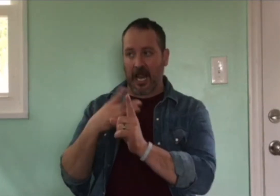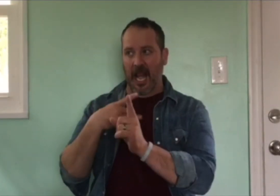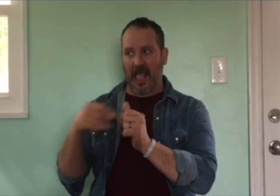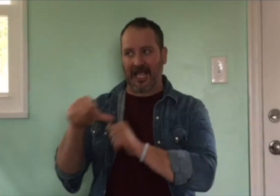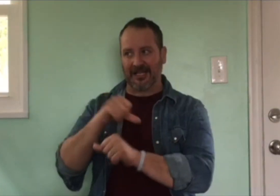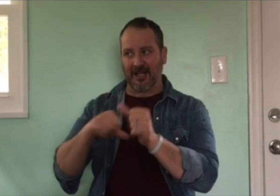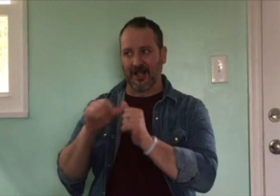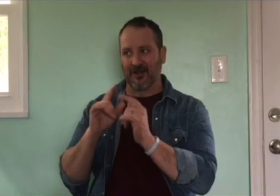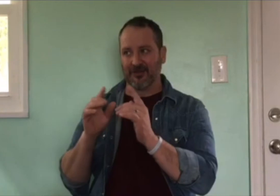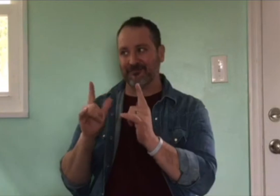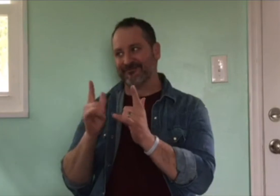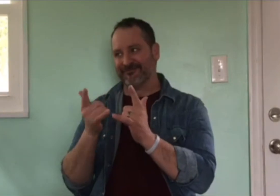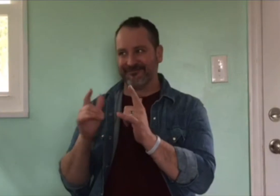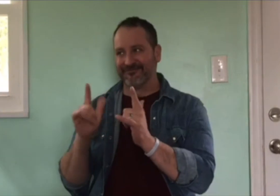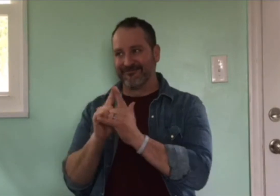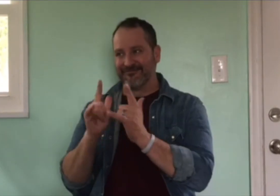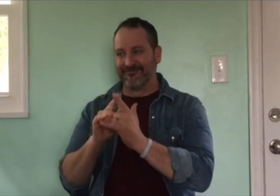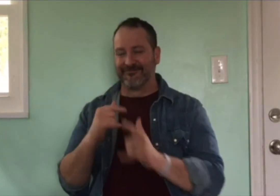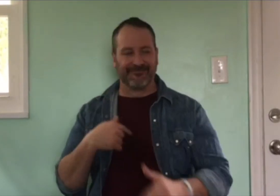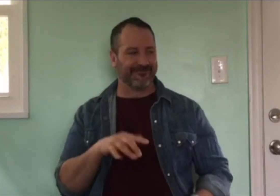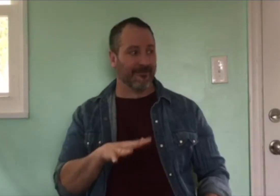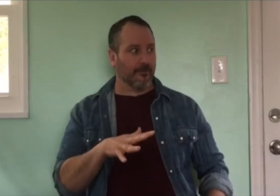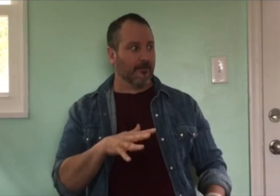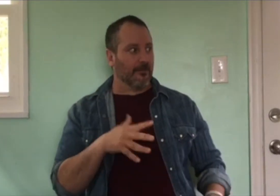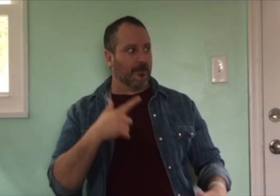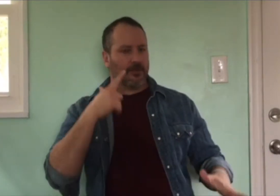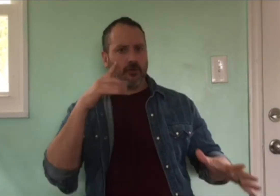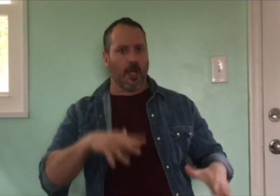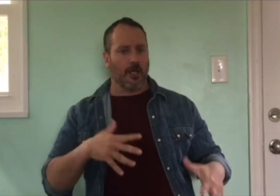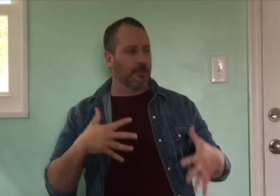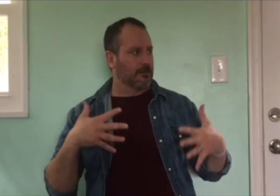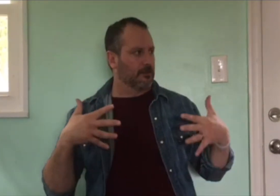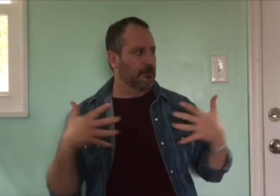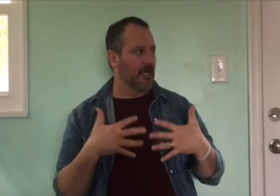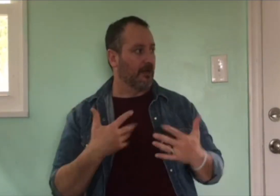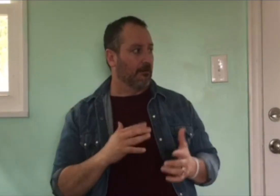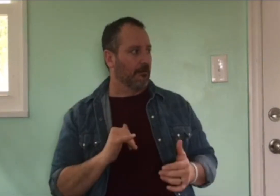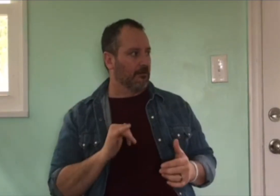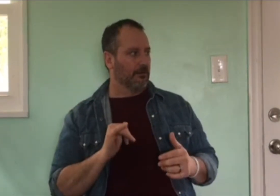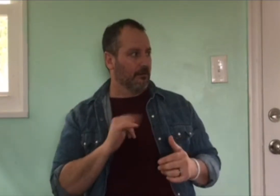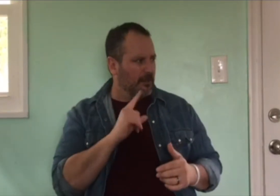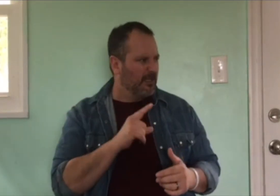That took me aback. I was shocked and scared at what they were calling me. I started to feel embarrassed and at that point, fear took over me.